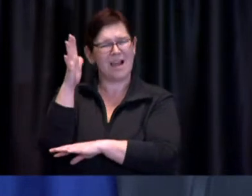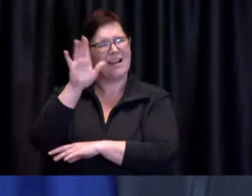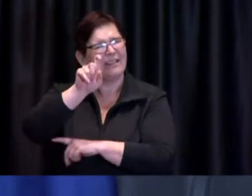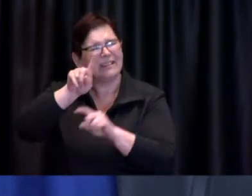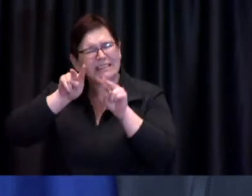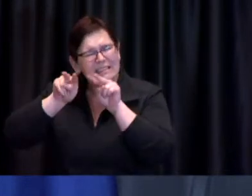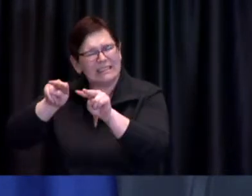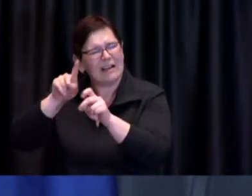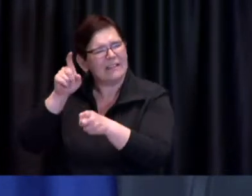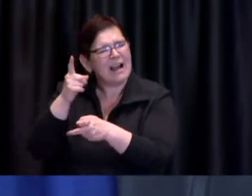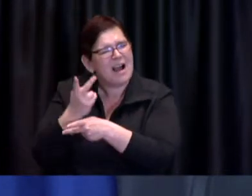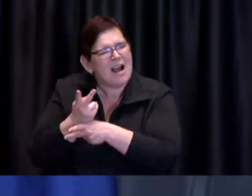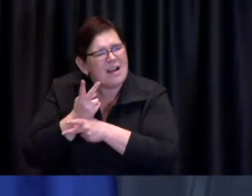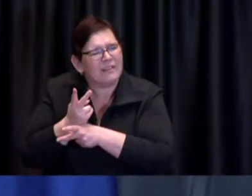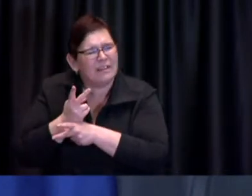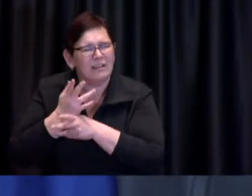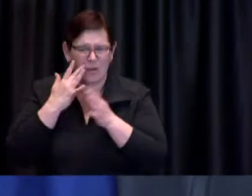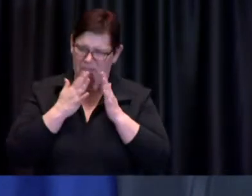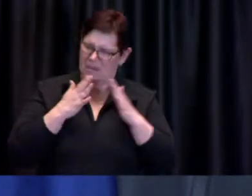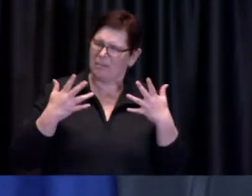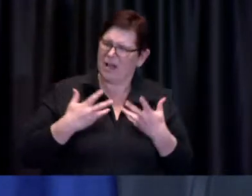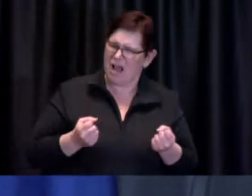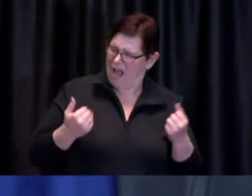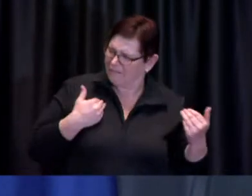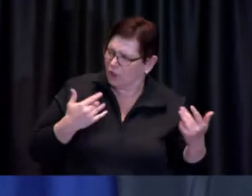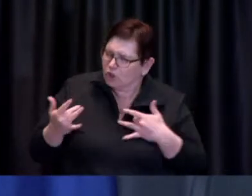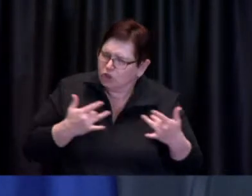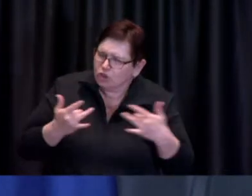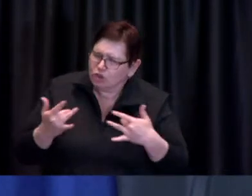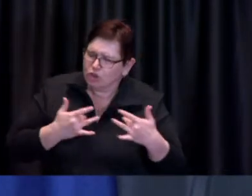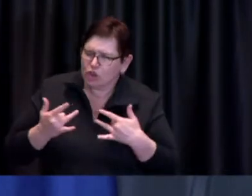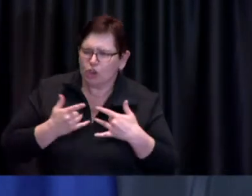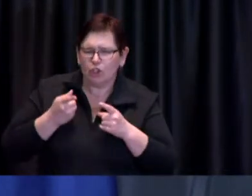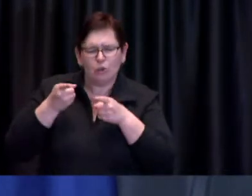and including uh just you know the the sort of well-being of people when they're in parks and